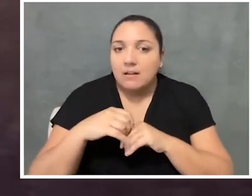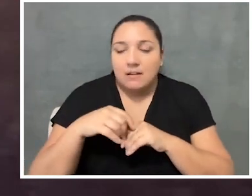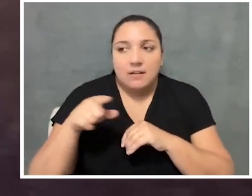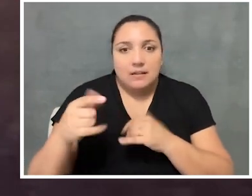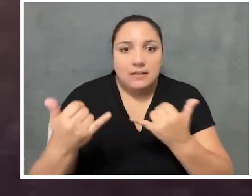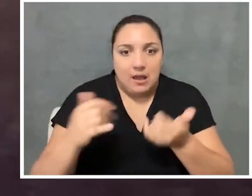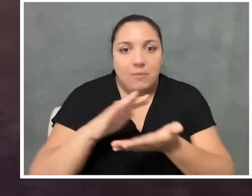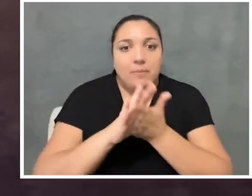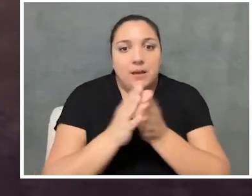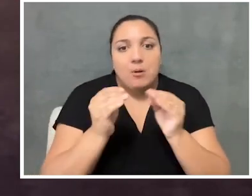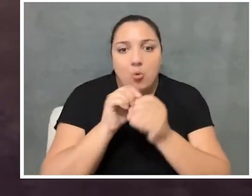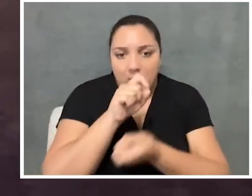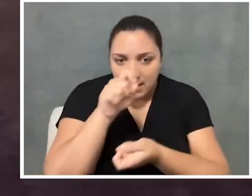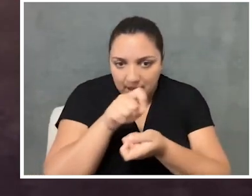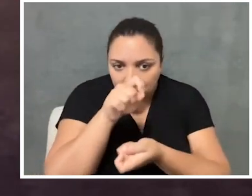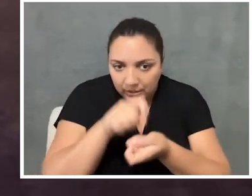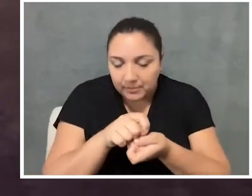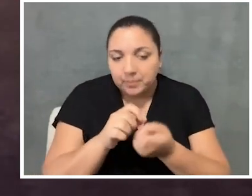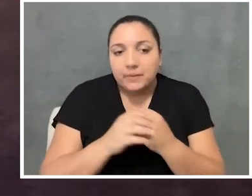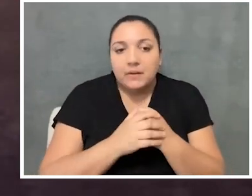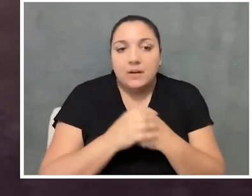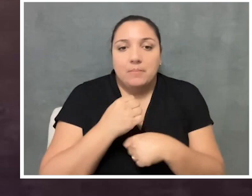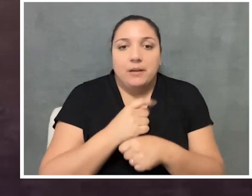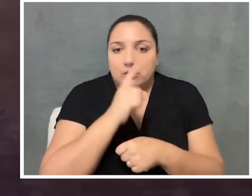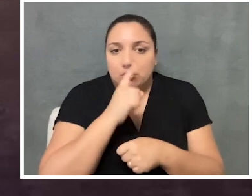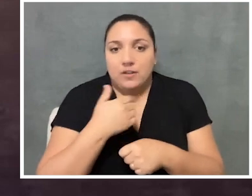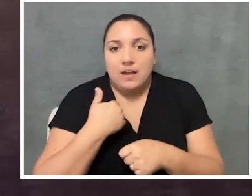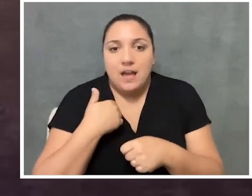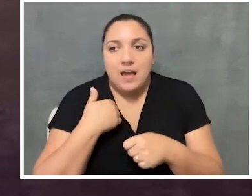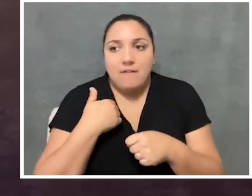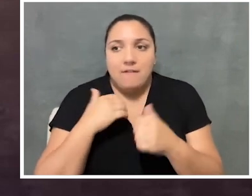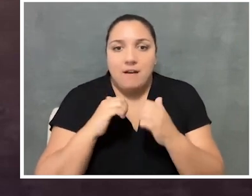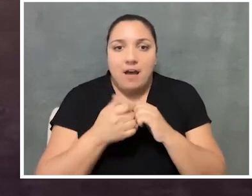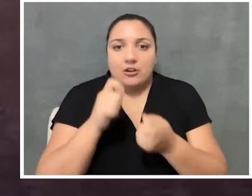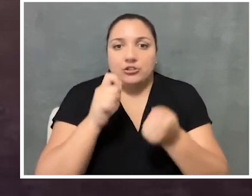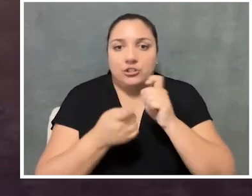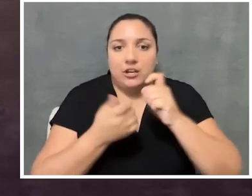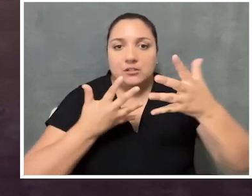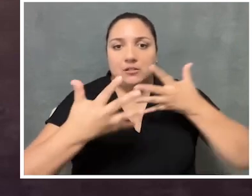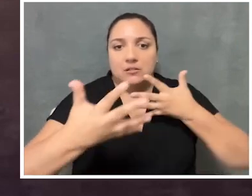that is becoming incredibly accurate, ensuring that there's a way to change contrast